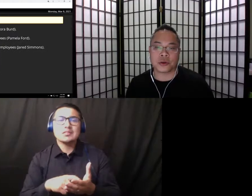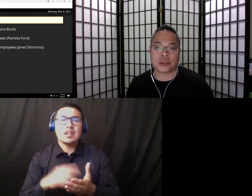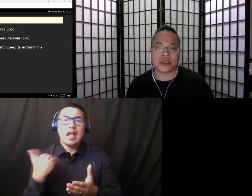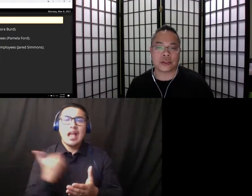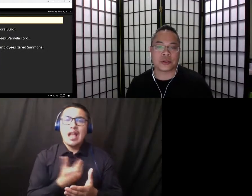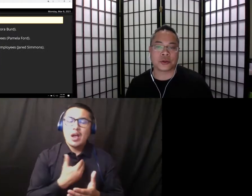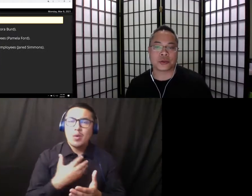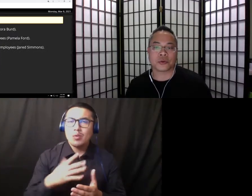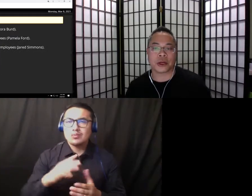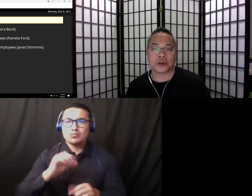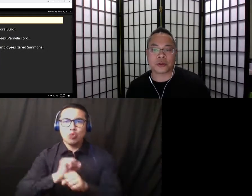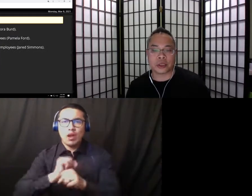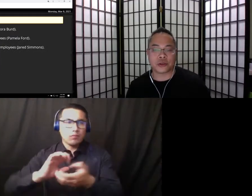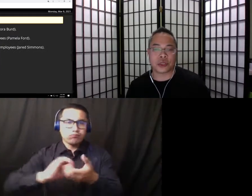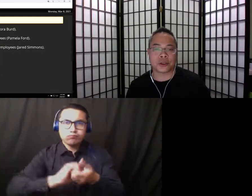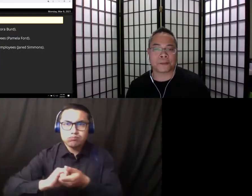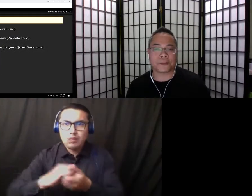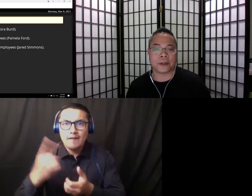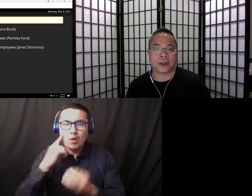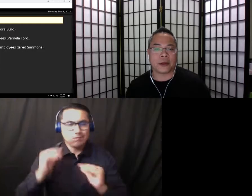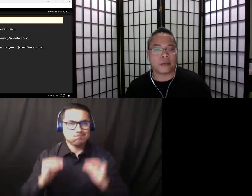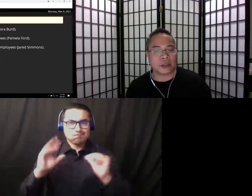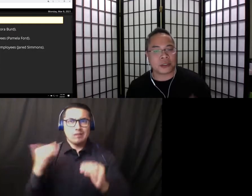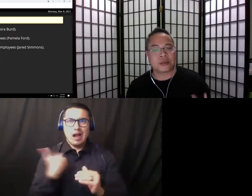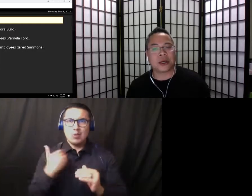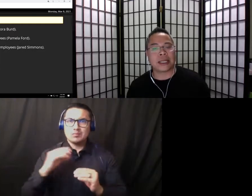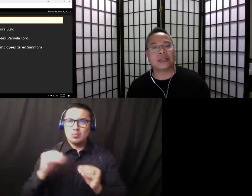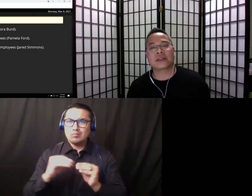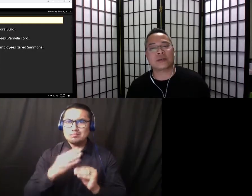and the Institution for Higher Education. Much of this behind the scenes work